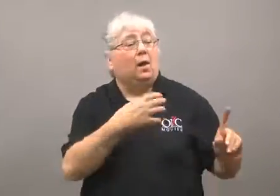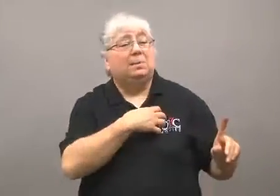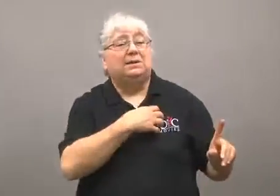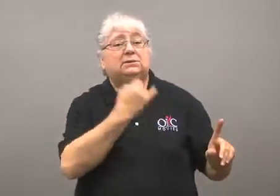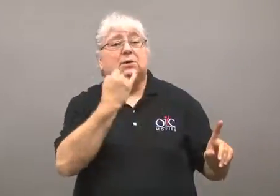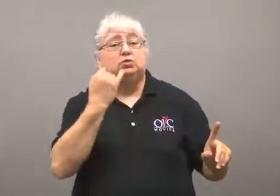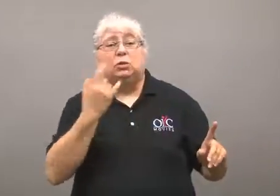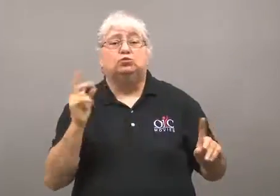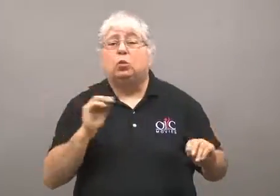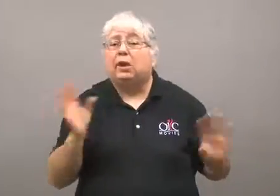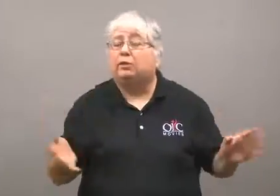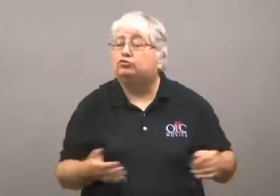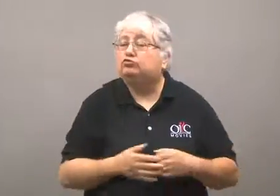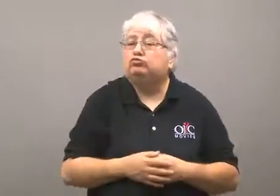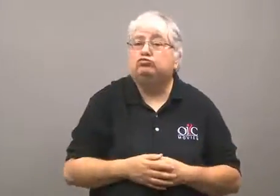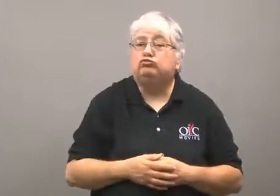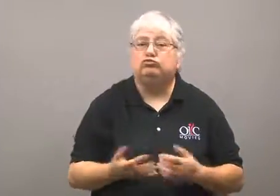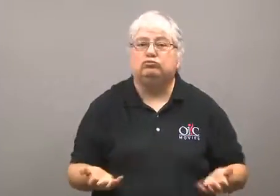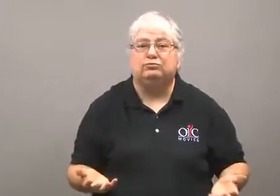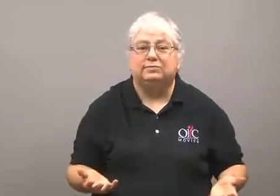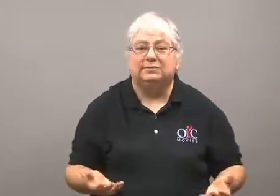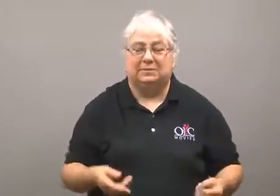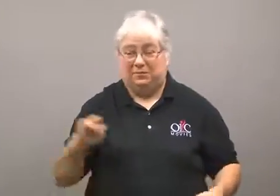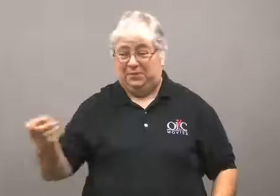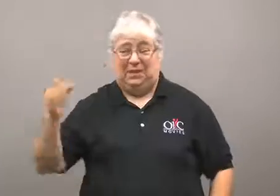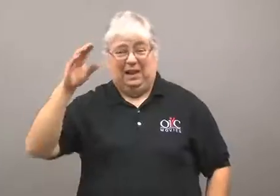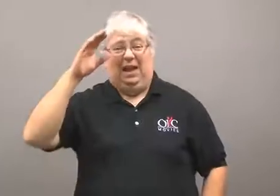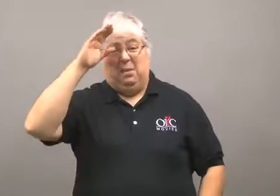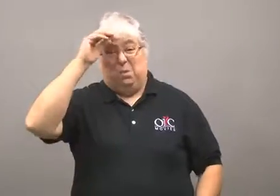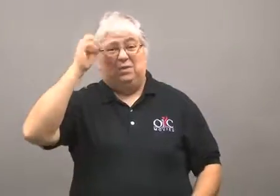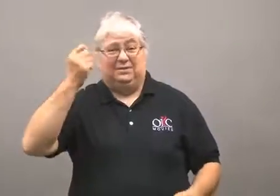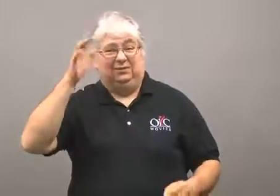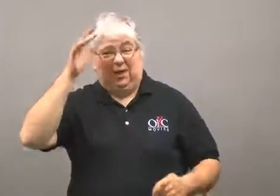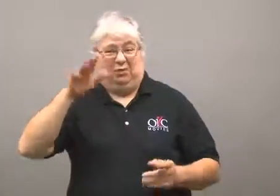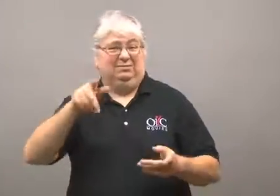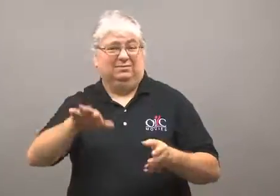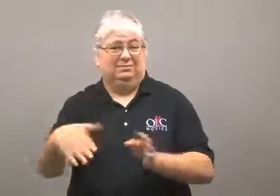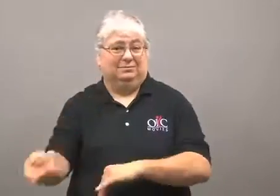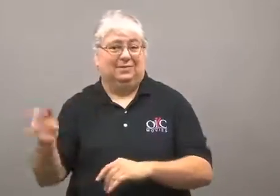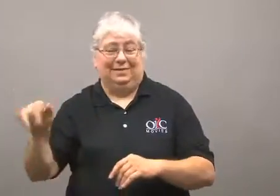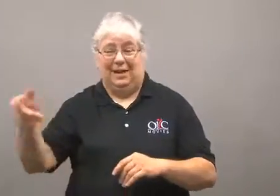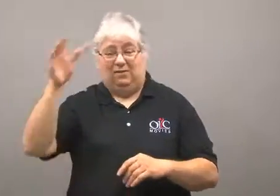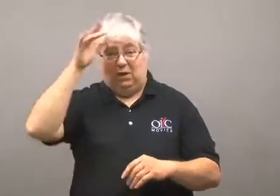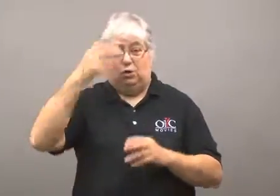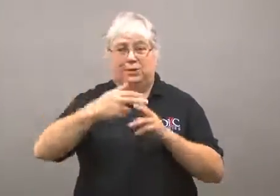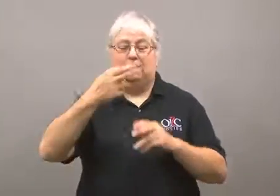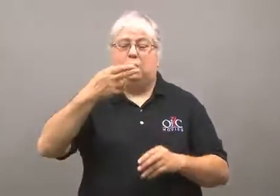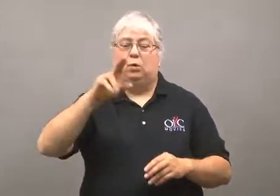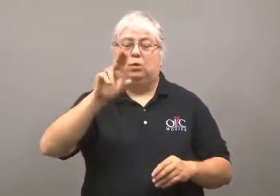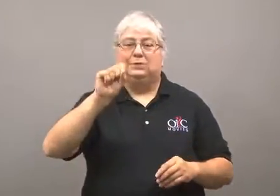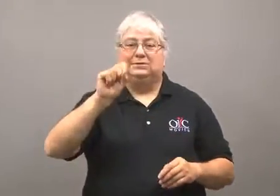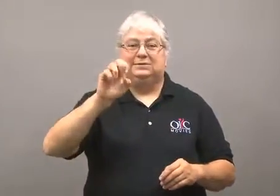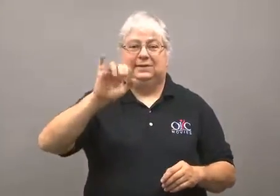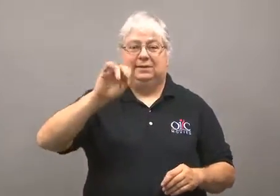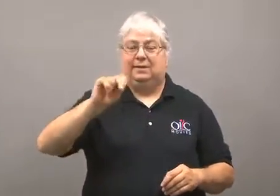The Israeli police stand by and do nothing.